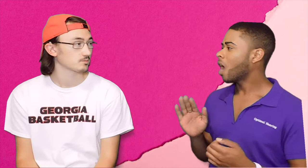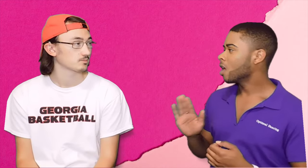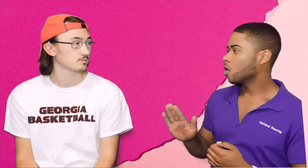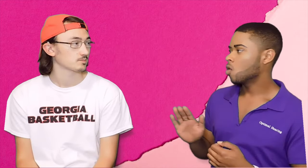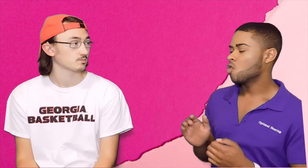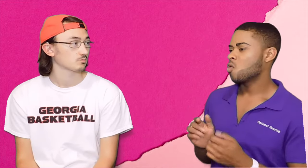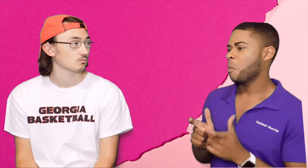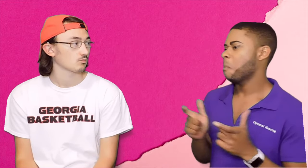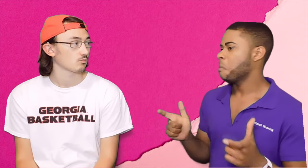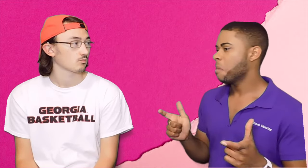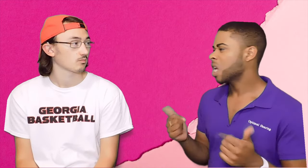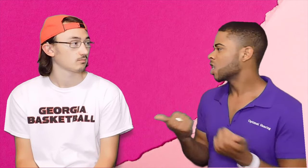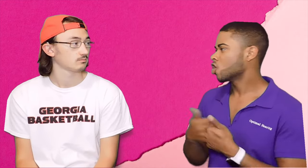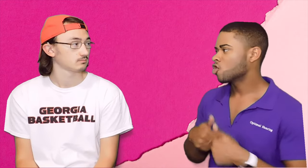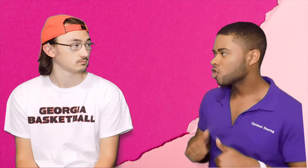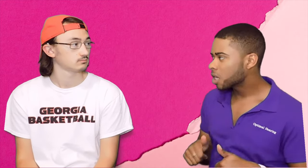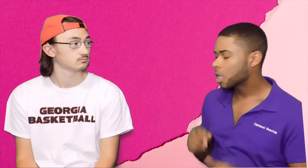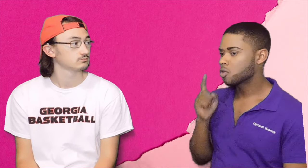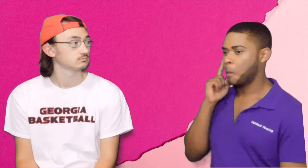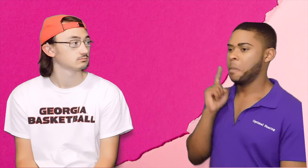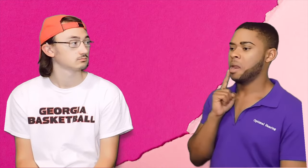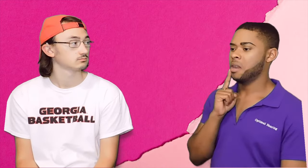Bryce: What is your biggest challenge of being Deaf?